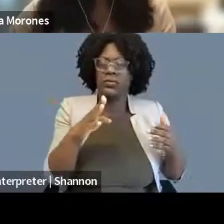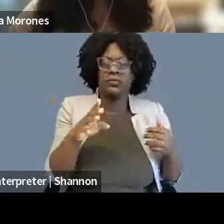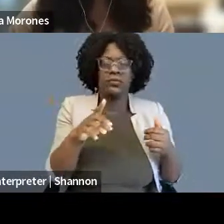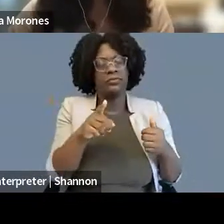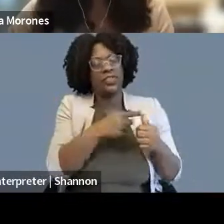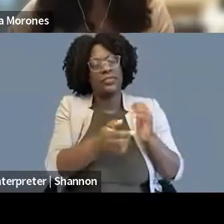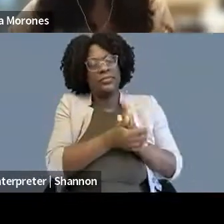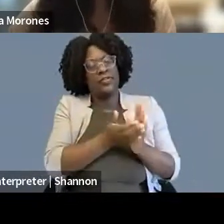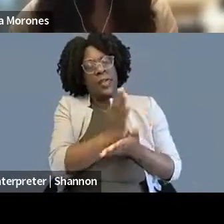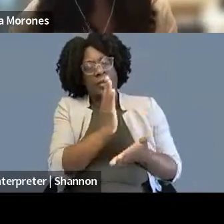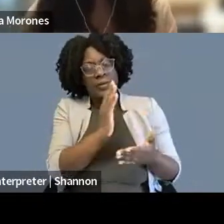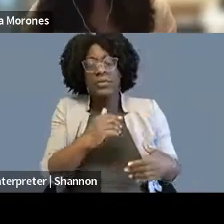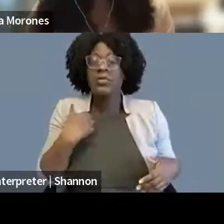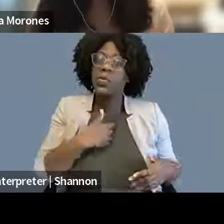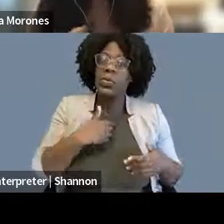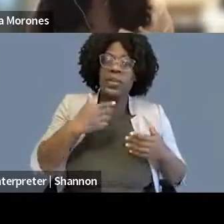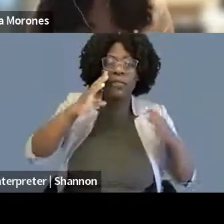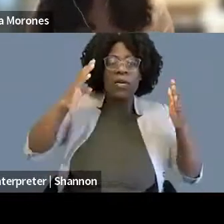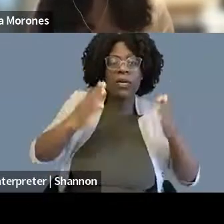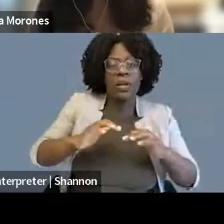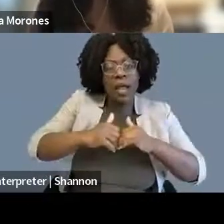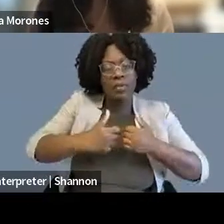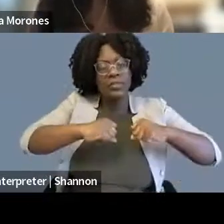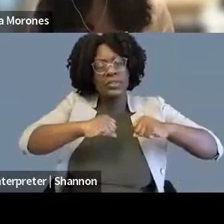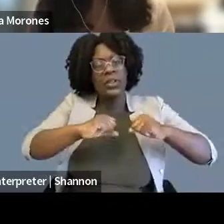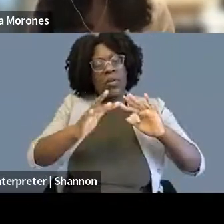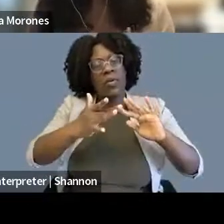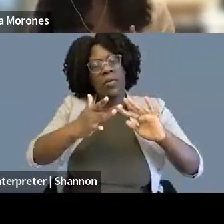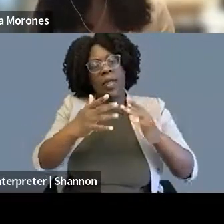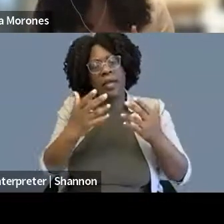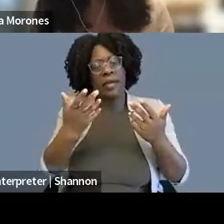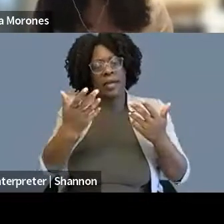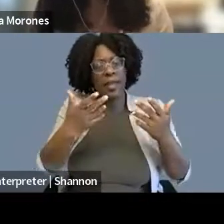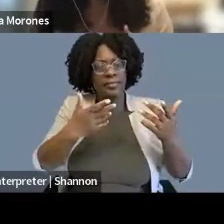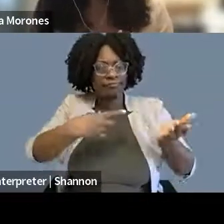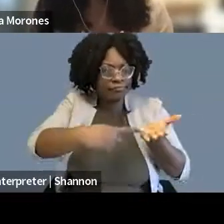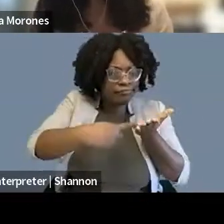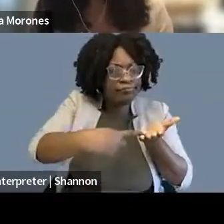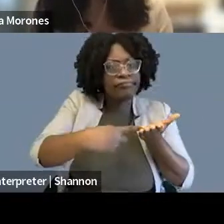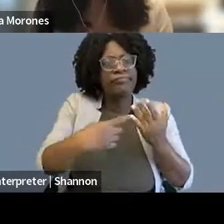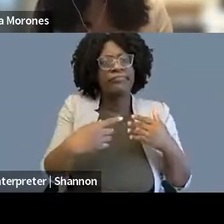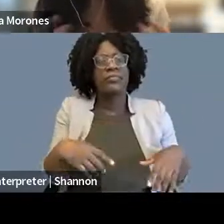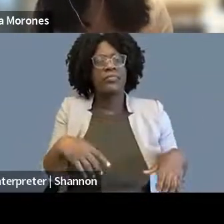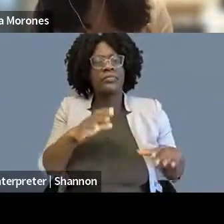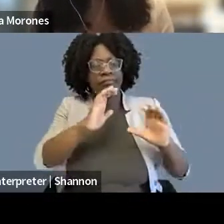and thinking about how that can be protected in a way that fosters, I guess, good discourse